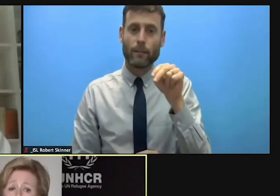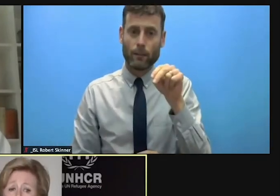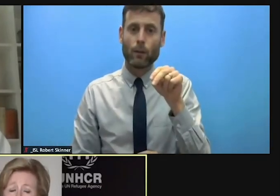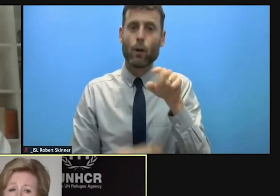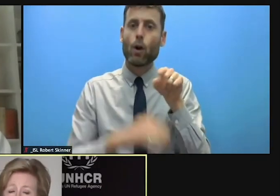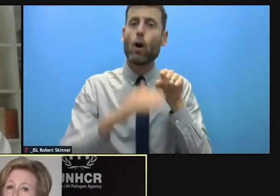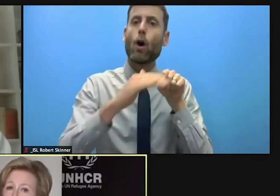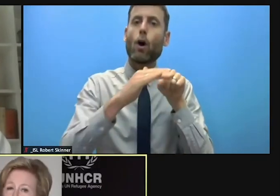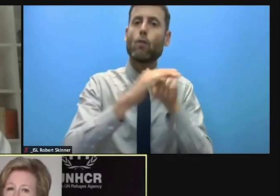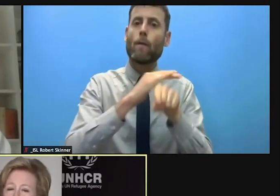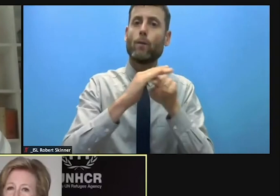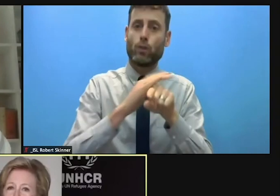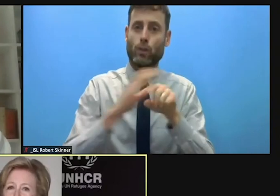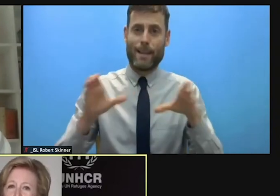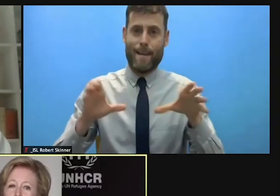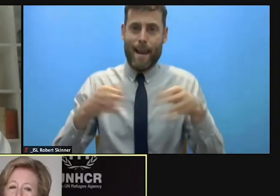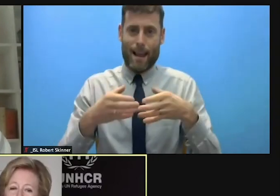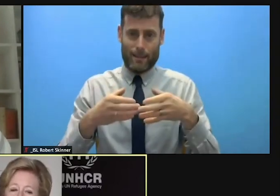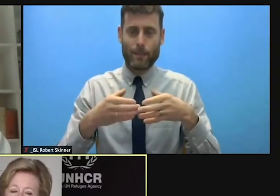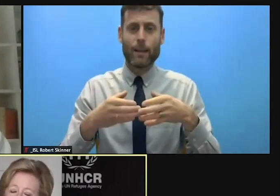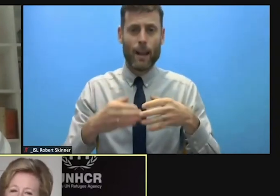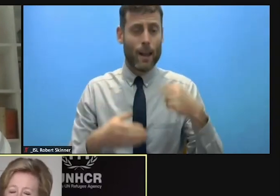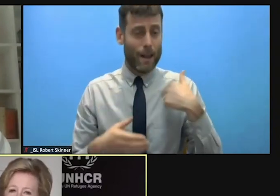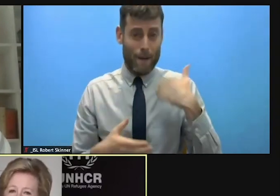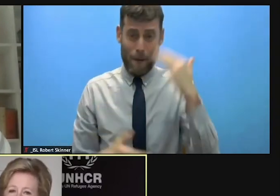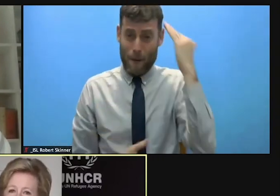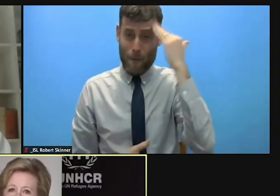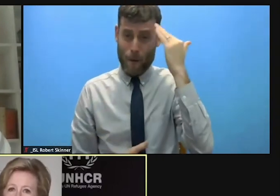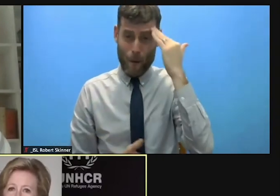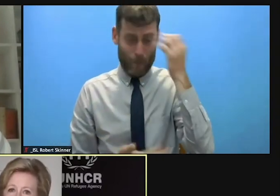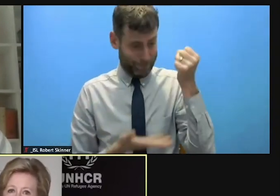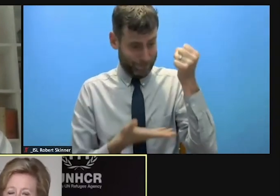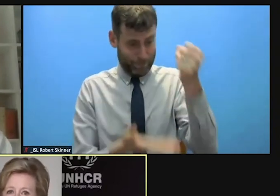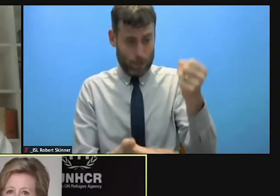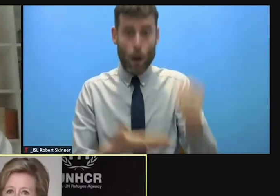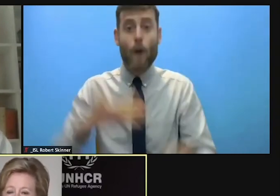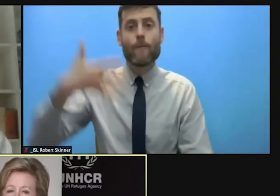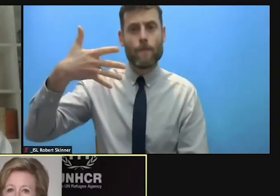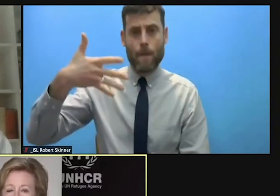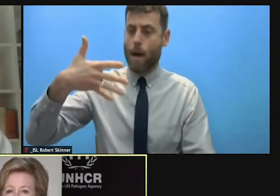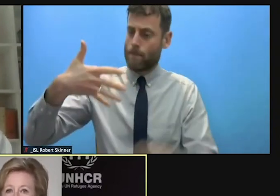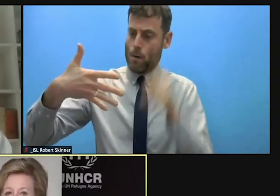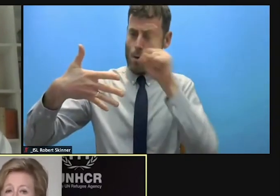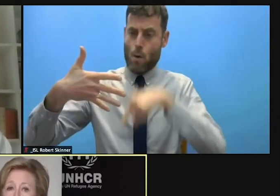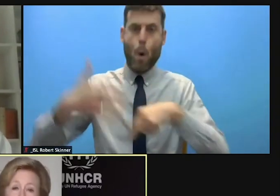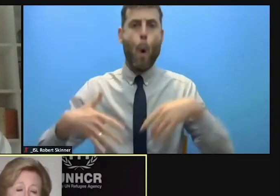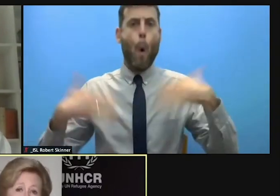It is a huge problem that although we have great generosity from five countries, the EU, the United